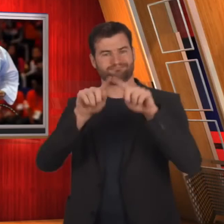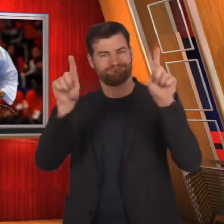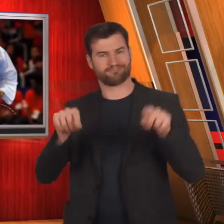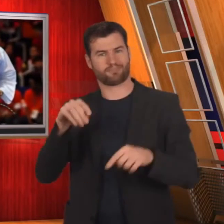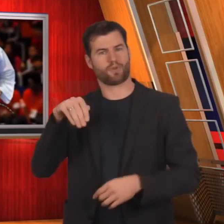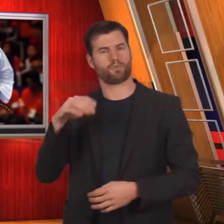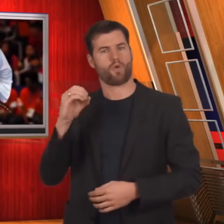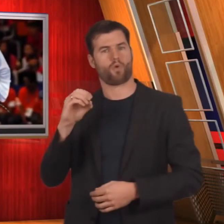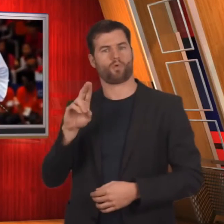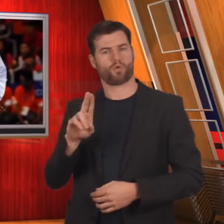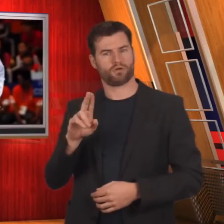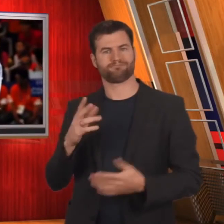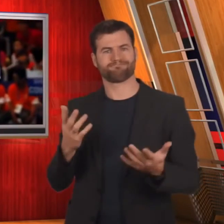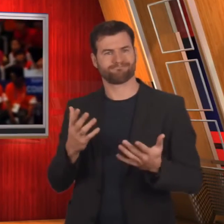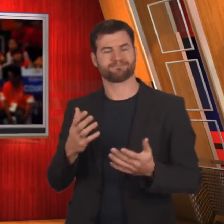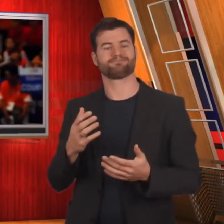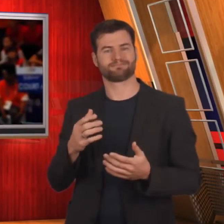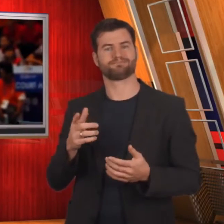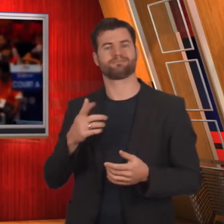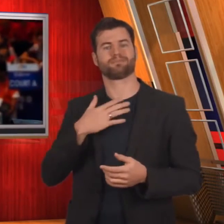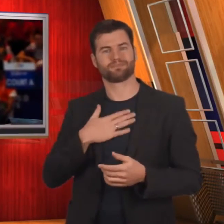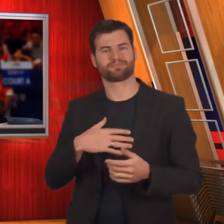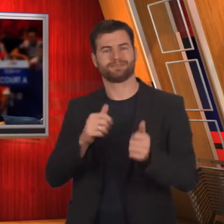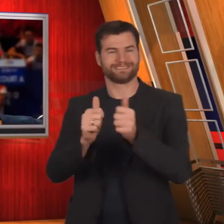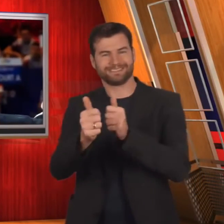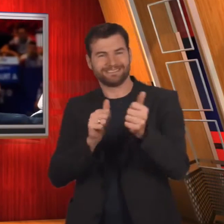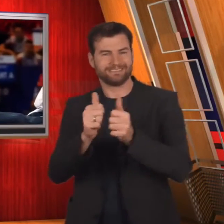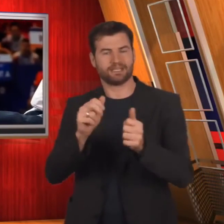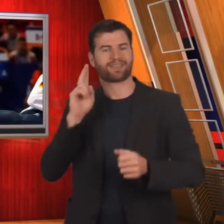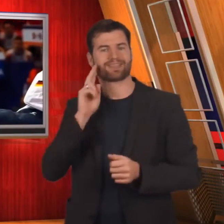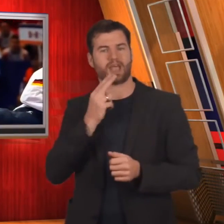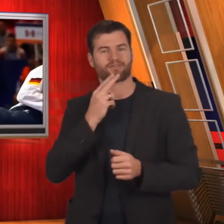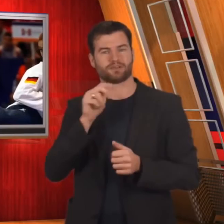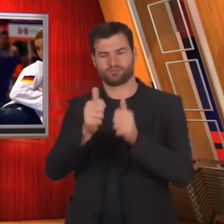Under the MOU, the competitions for the Deaf